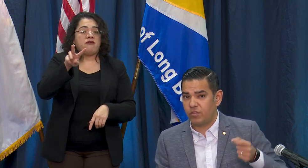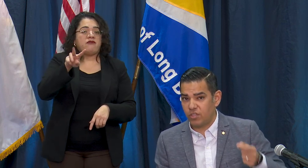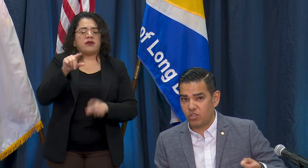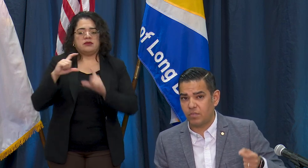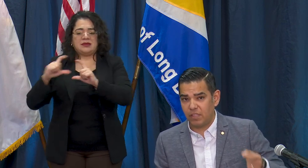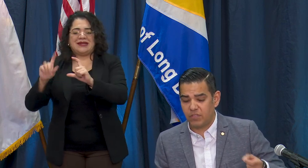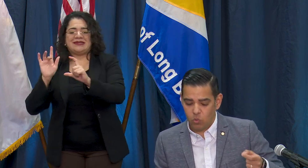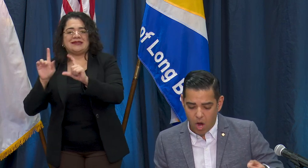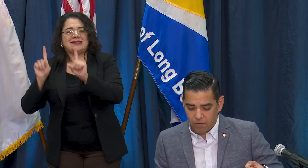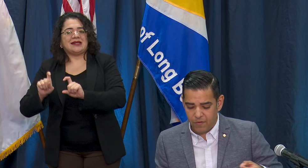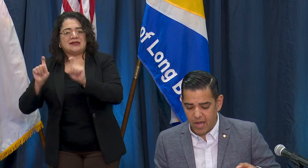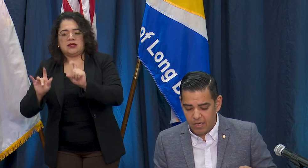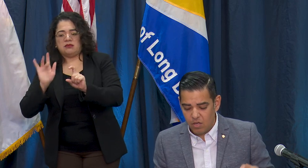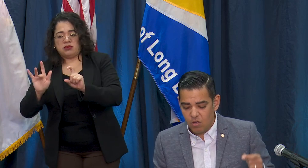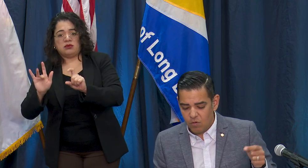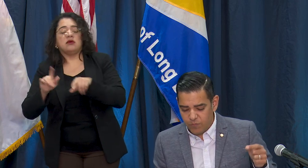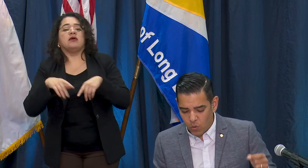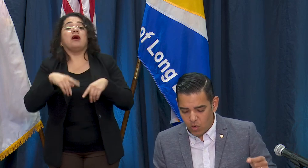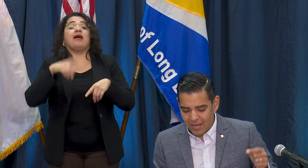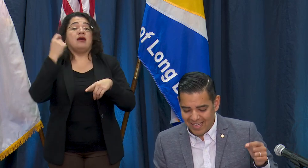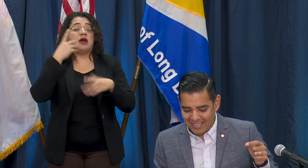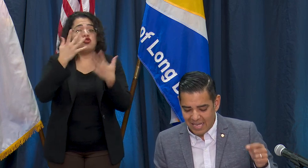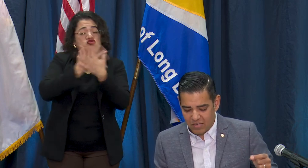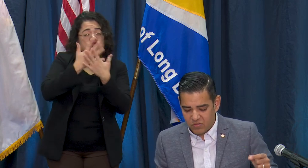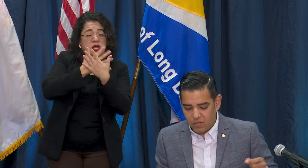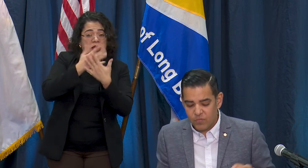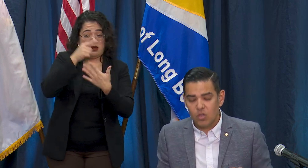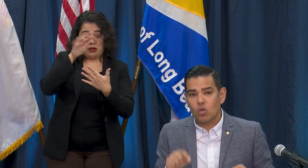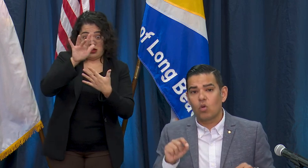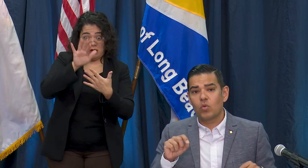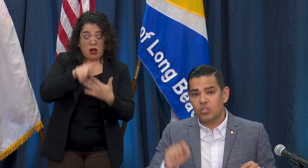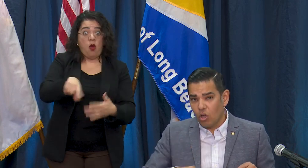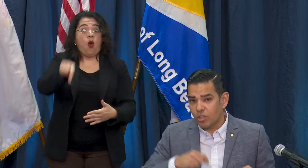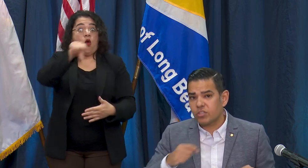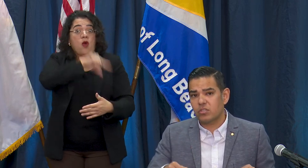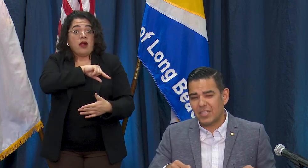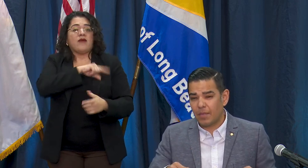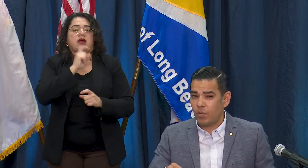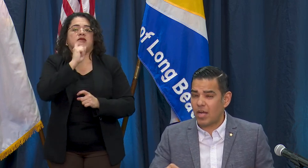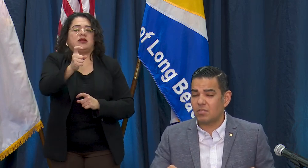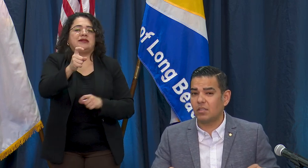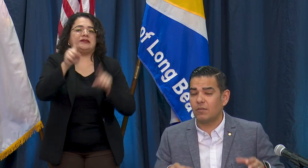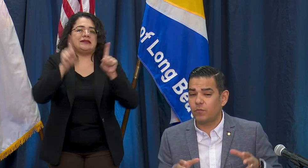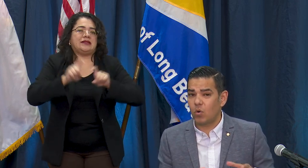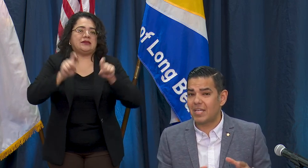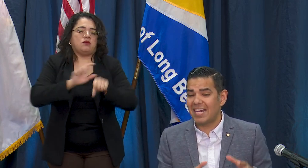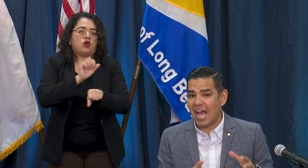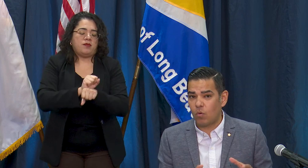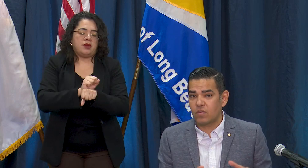physician believes you qualify for a test. Results take approximately 48 hours